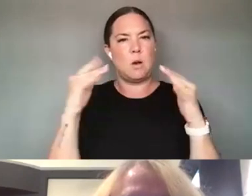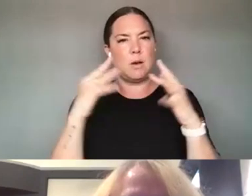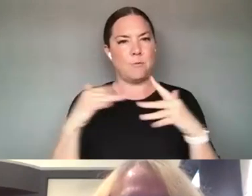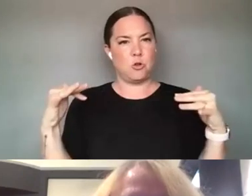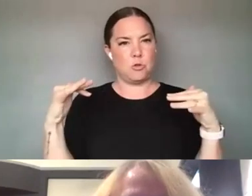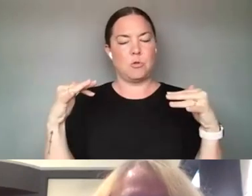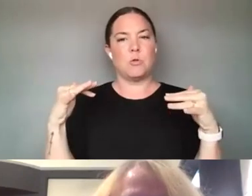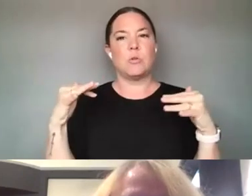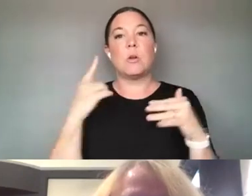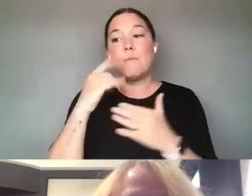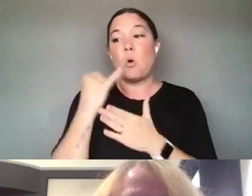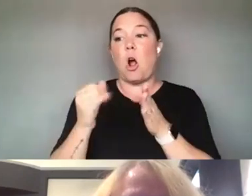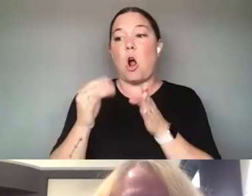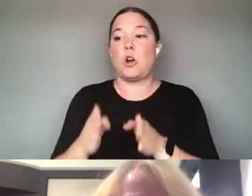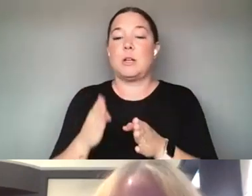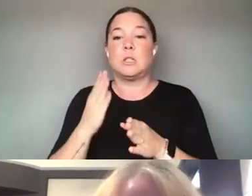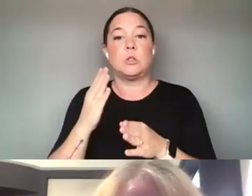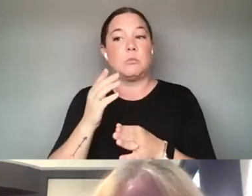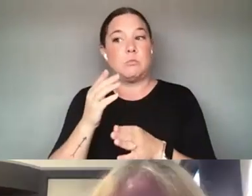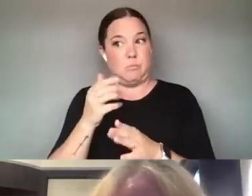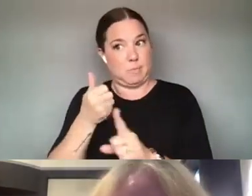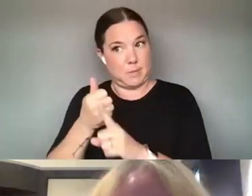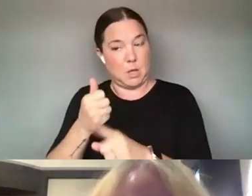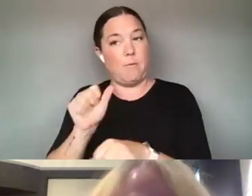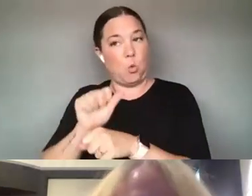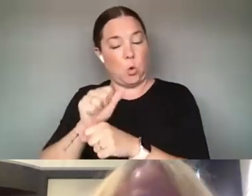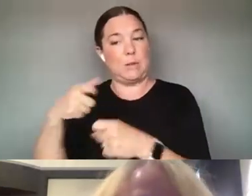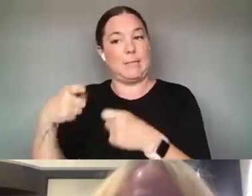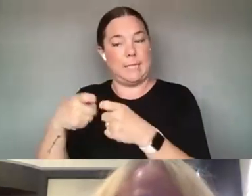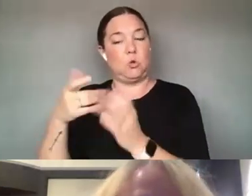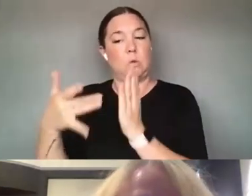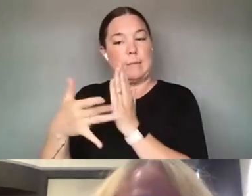ARTISTS WORKING IN DIGITAL TECH. AND ONE OF THE REALLY EXCITING THINGS ABOUT THIS REPORT